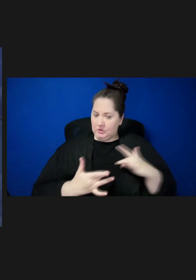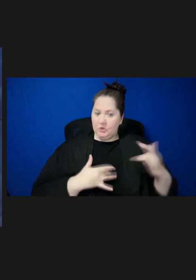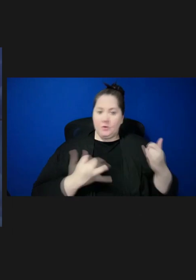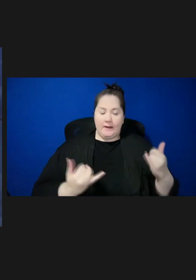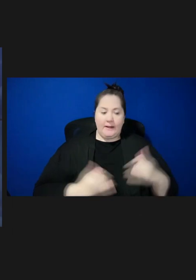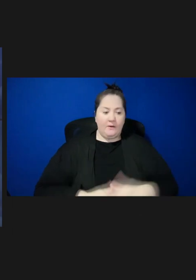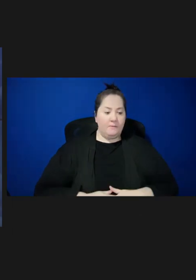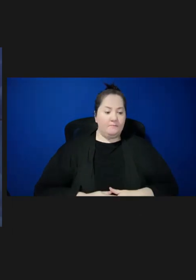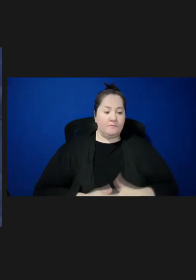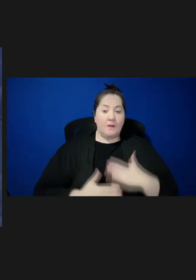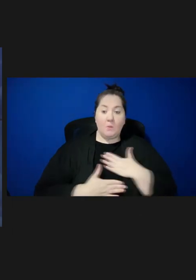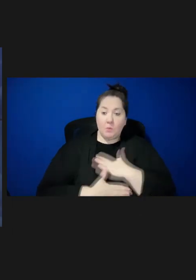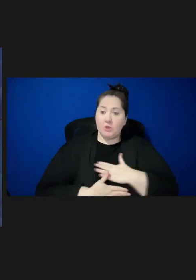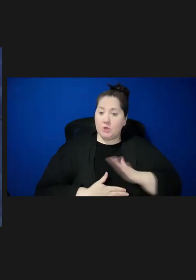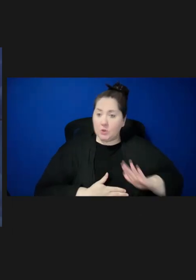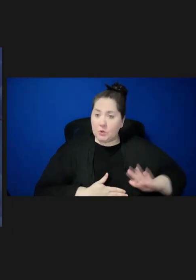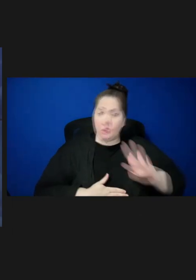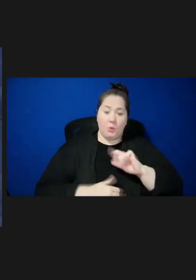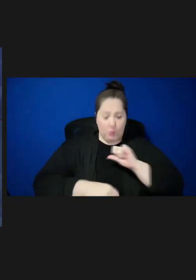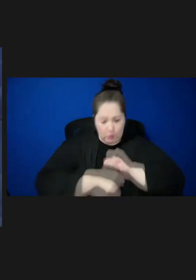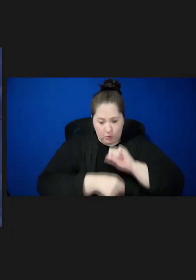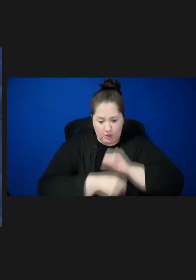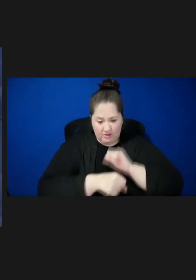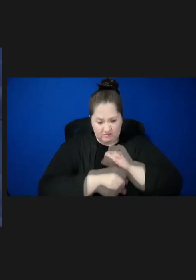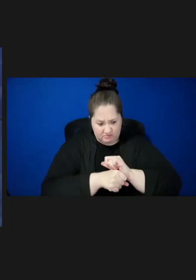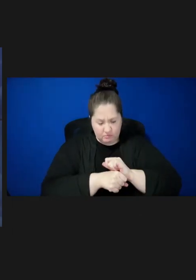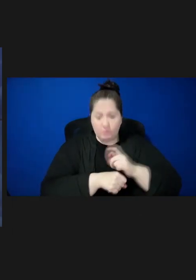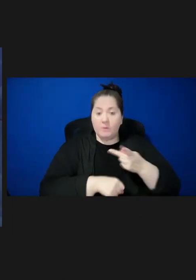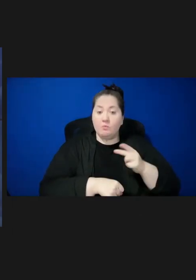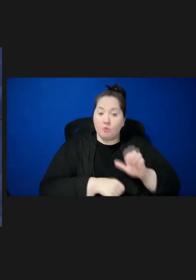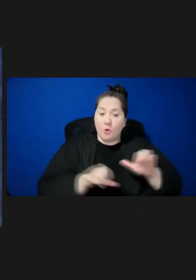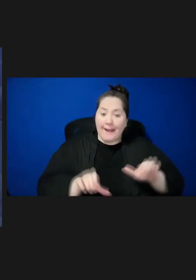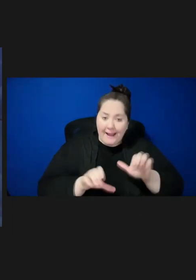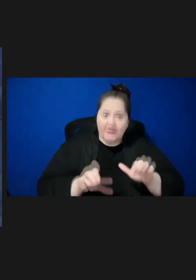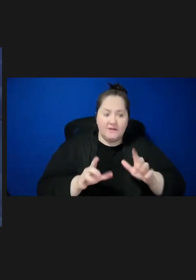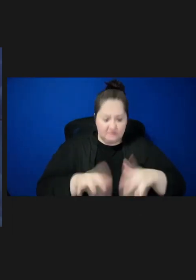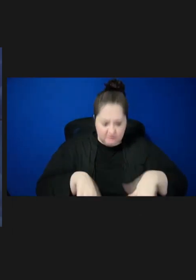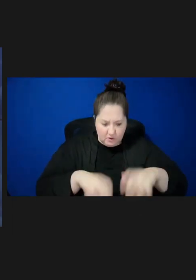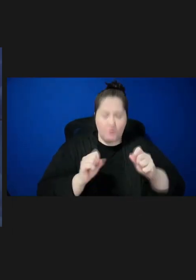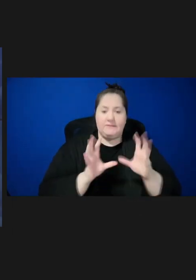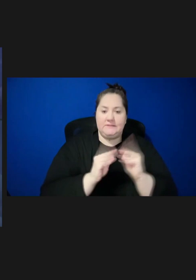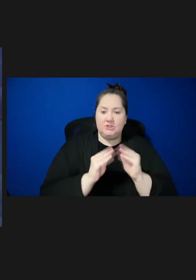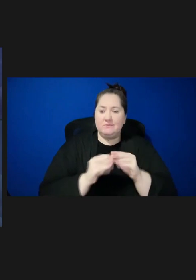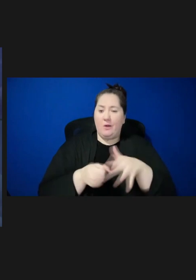NVAC's proactive approach over the years and hosting sessions about localized outbreaks,